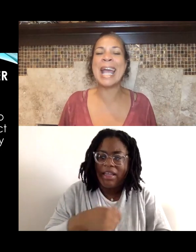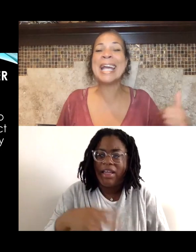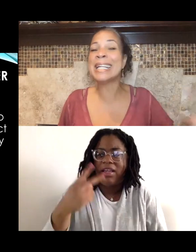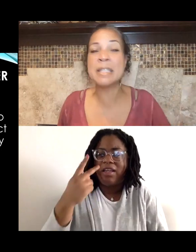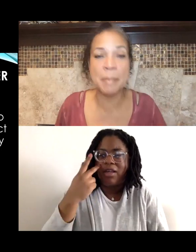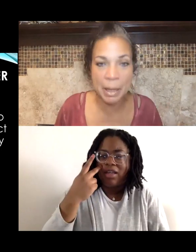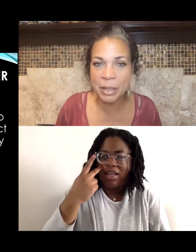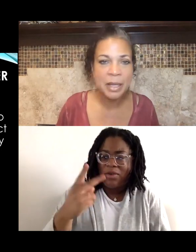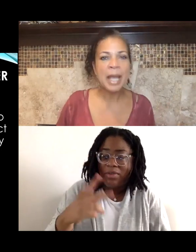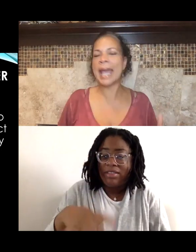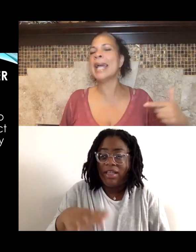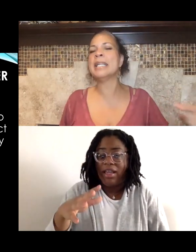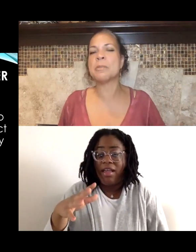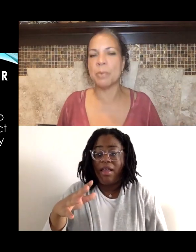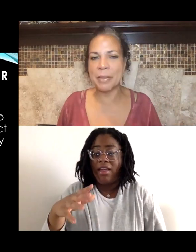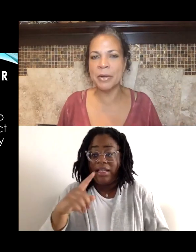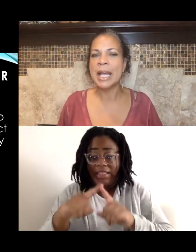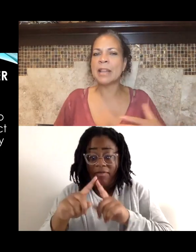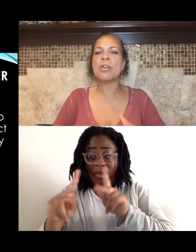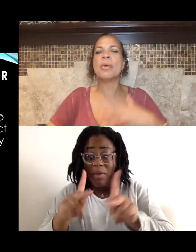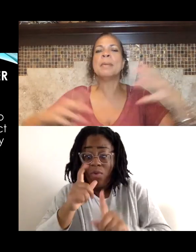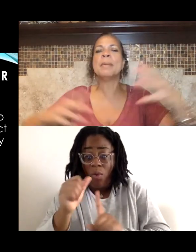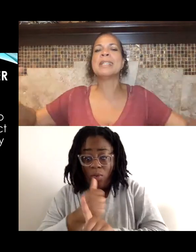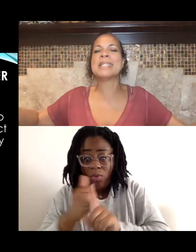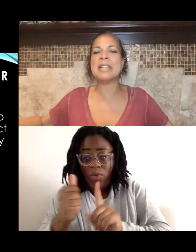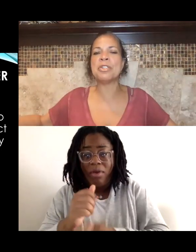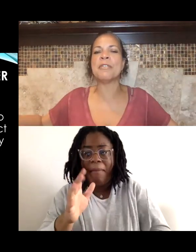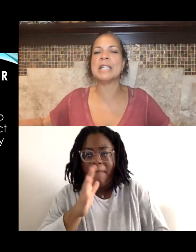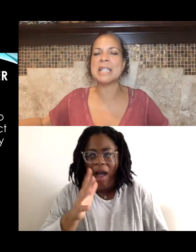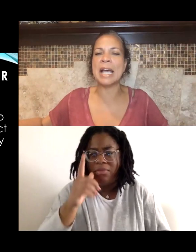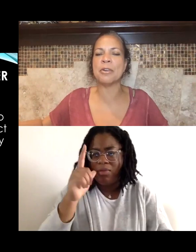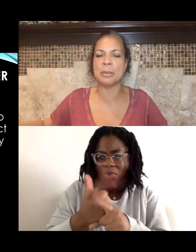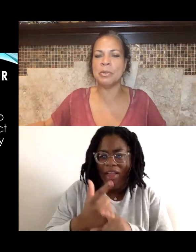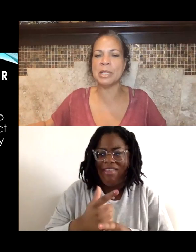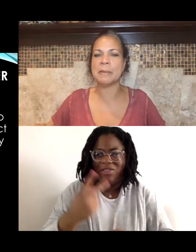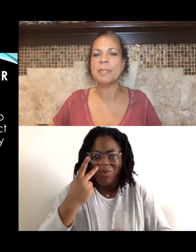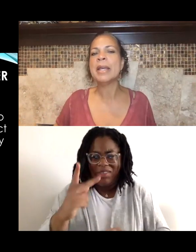and his mama and his brother, and the criminalization of an entire community.